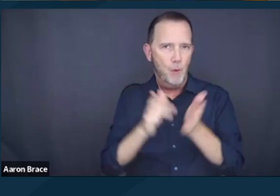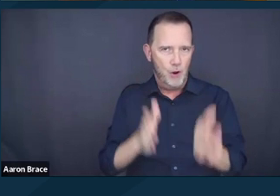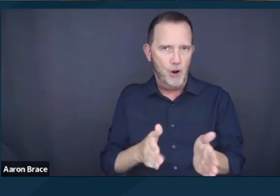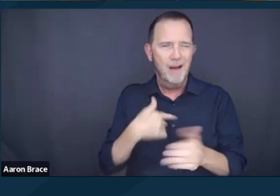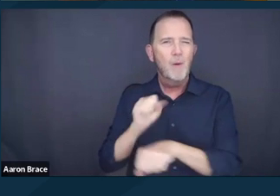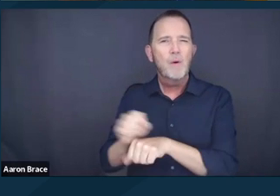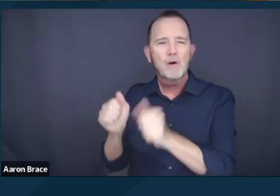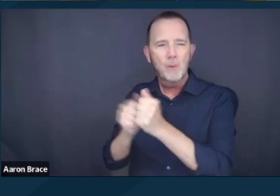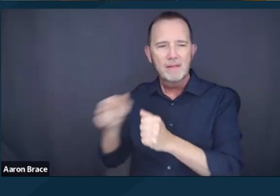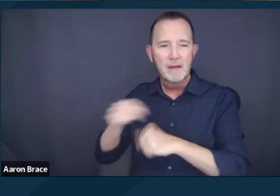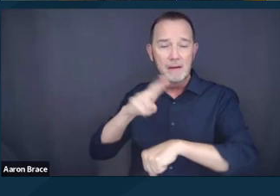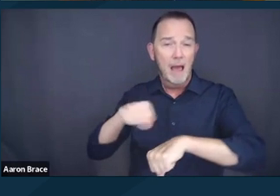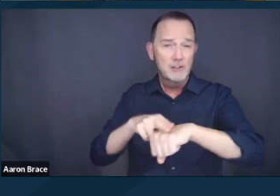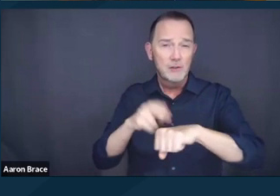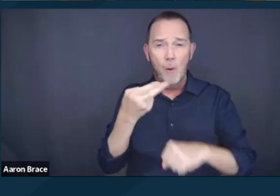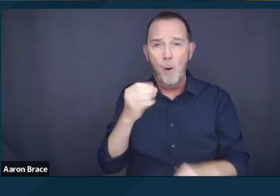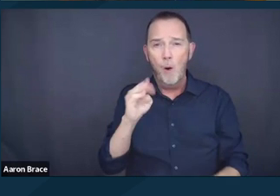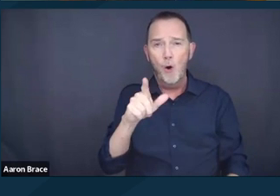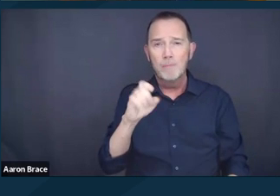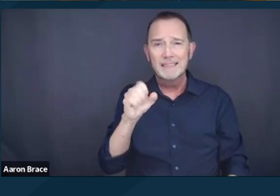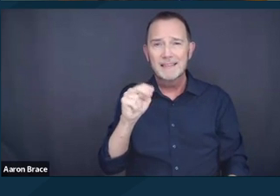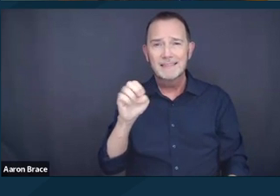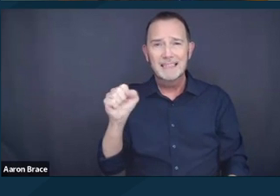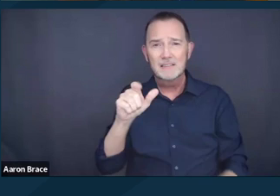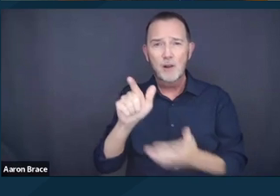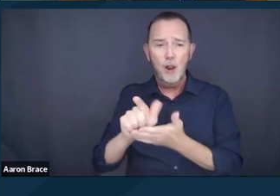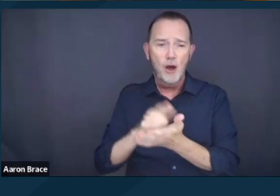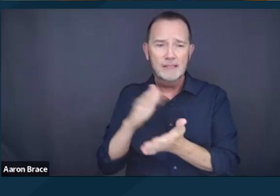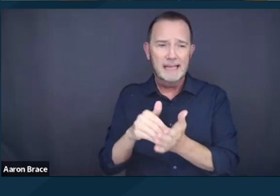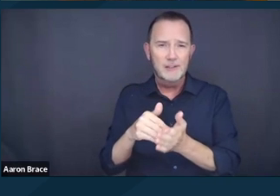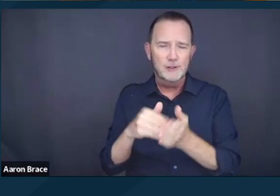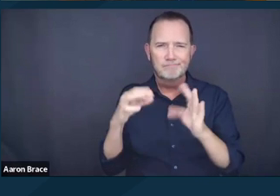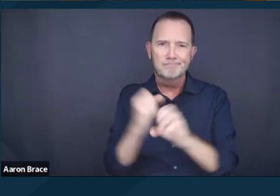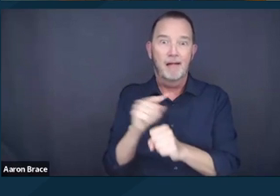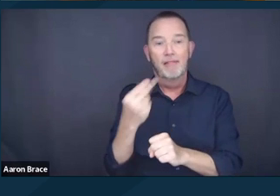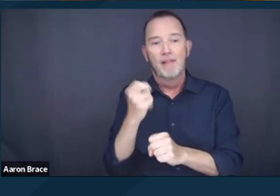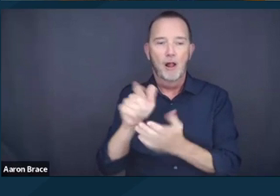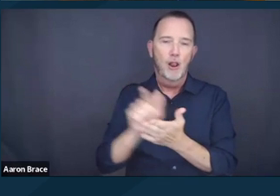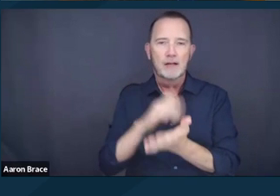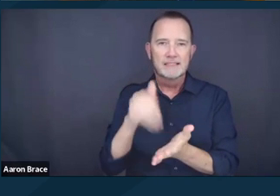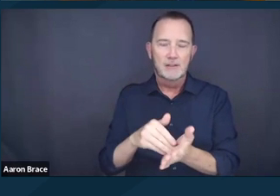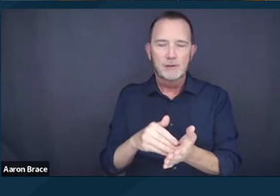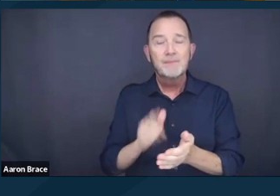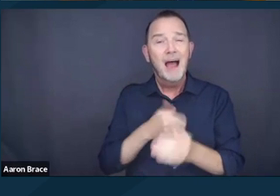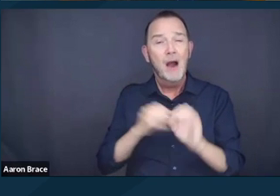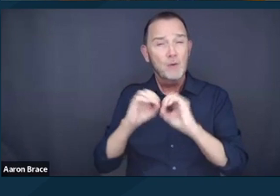Just a little bit about the Law Center, as we call it. We are a 501(c)(3) nonprofit,